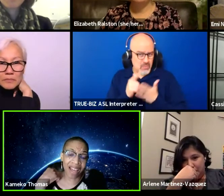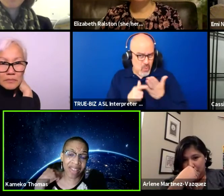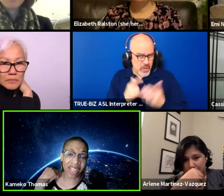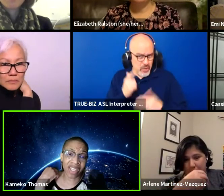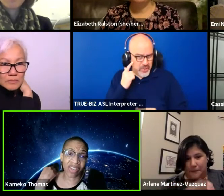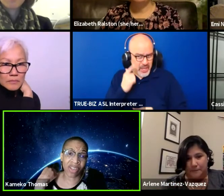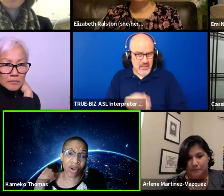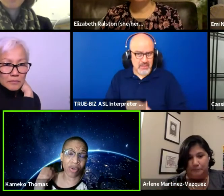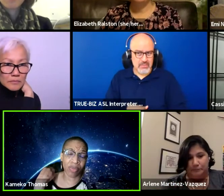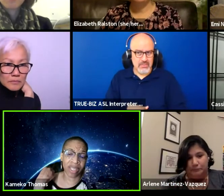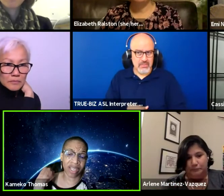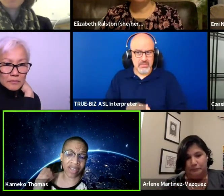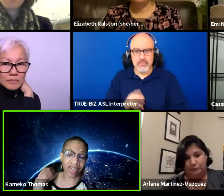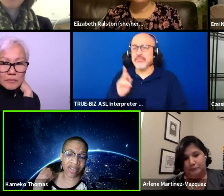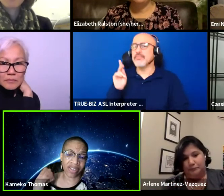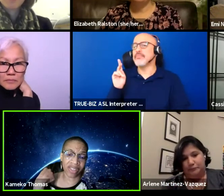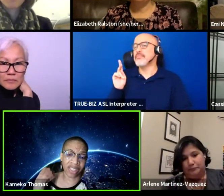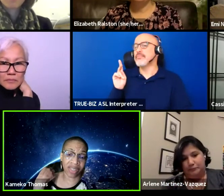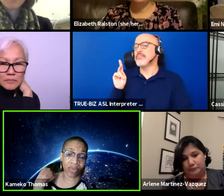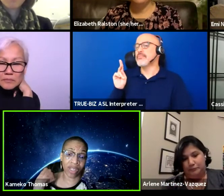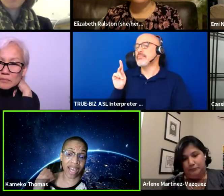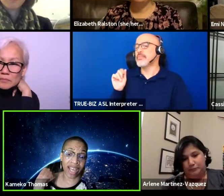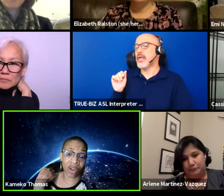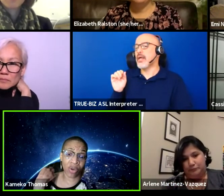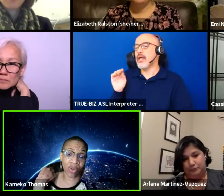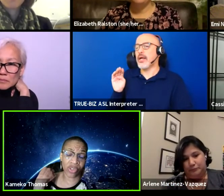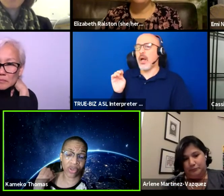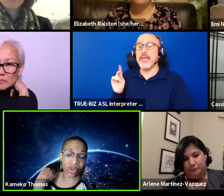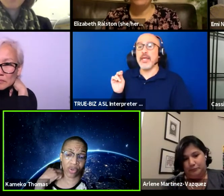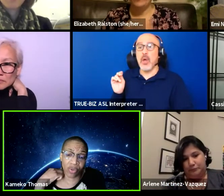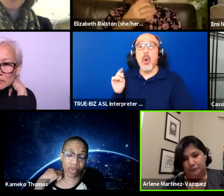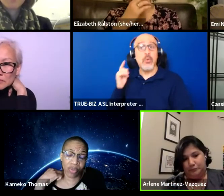I think so, because when I go to,